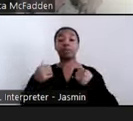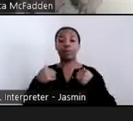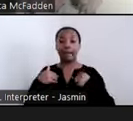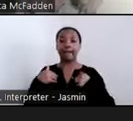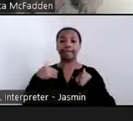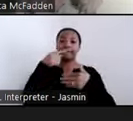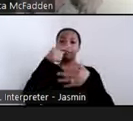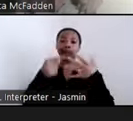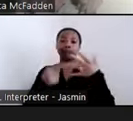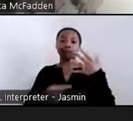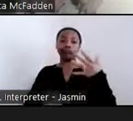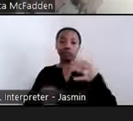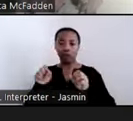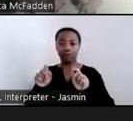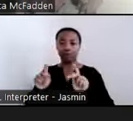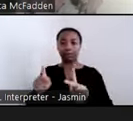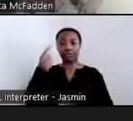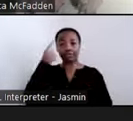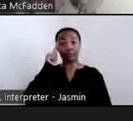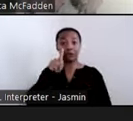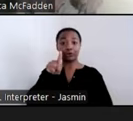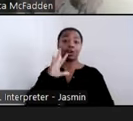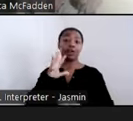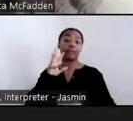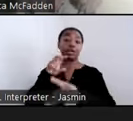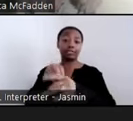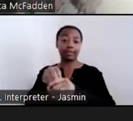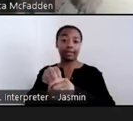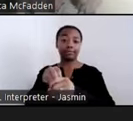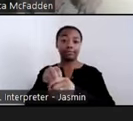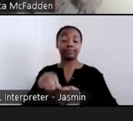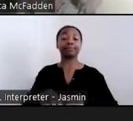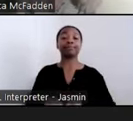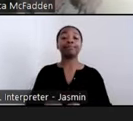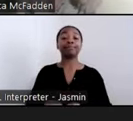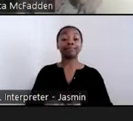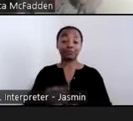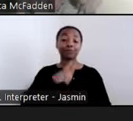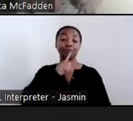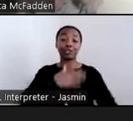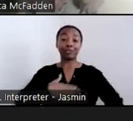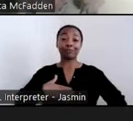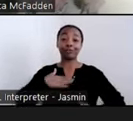active participants too. We really appreciate you joining us today. Next slide.